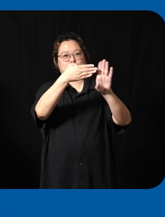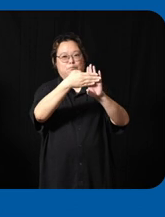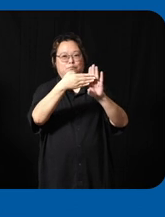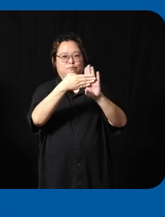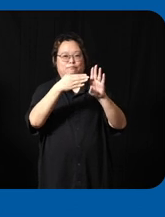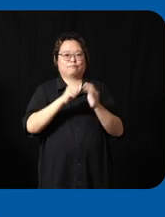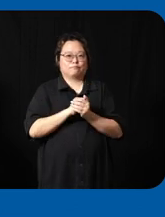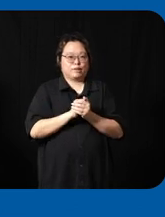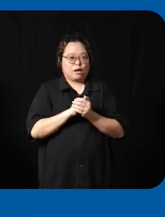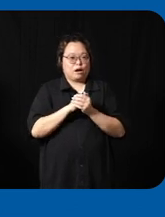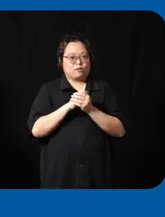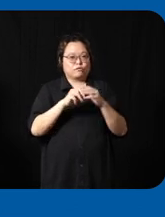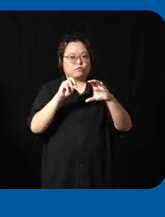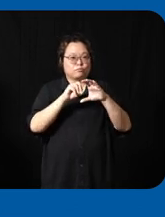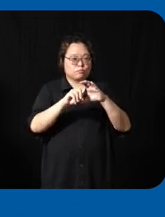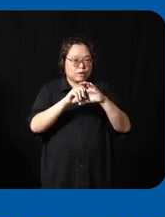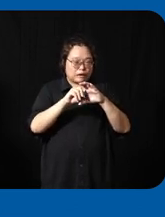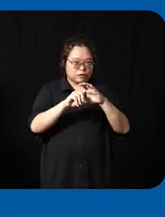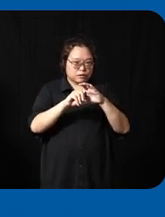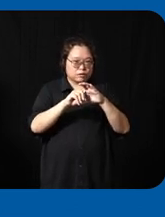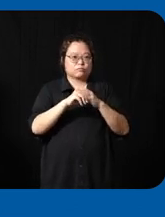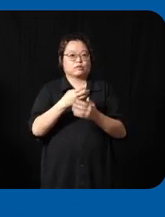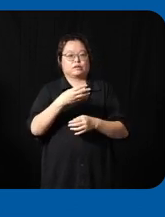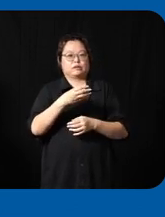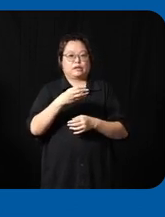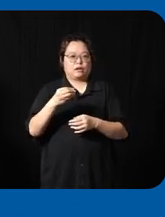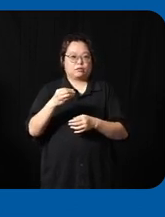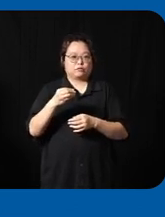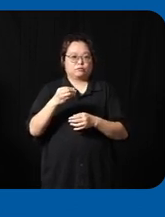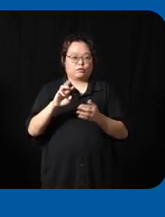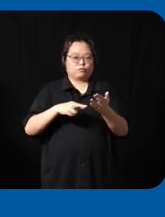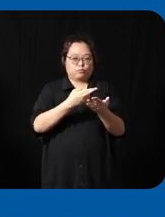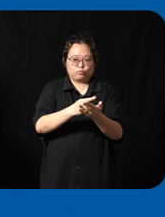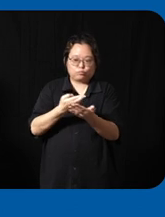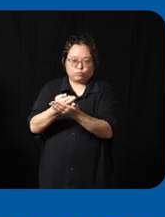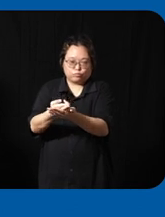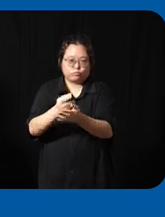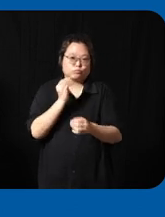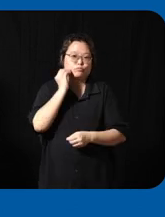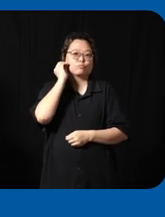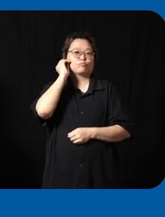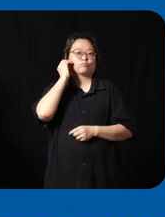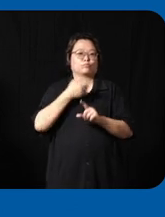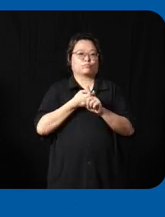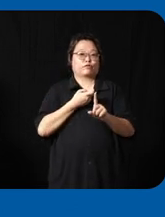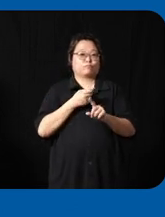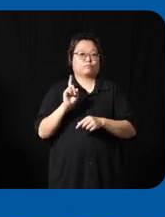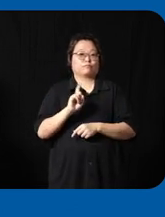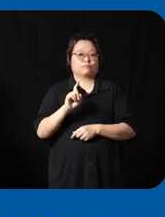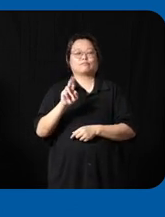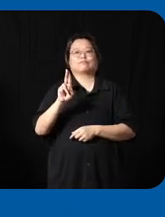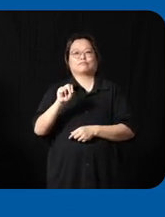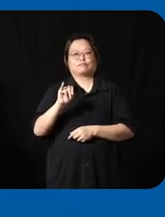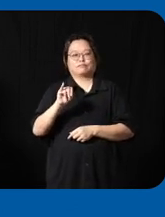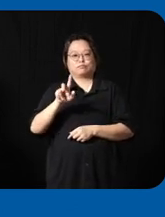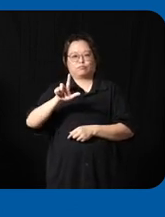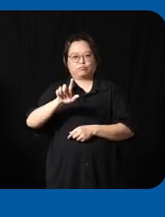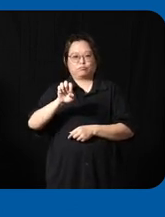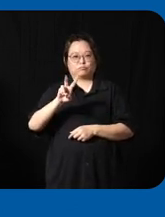penetration uh uh and also in terms of reach come from the house of uniliver how do we do that uh if